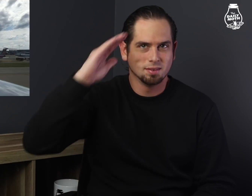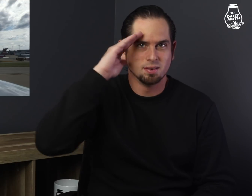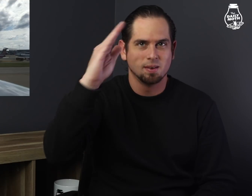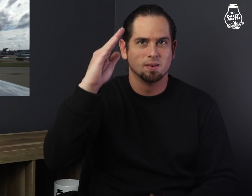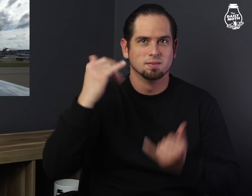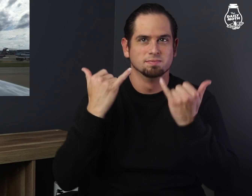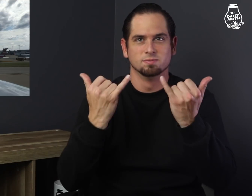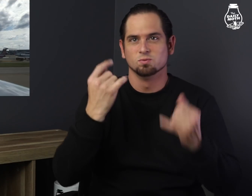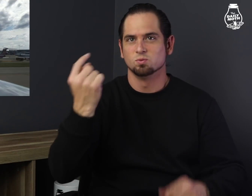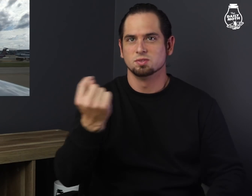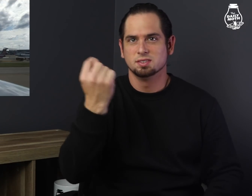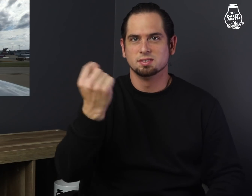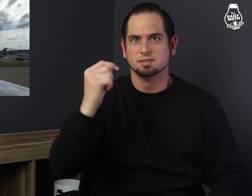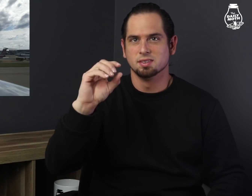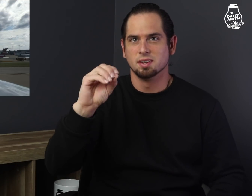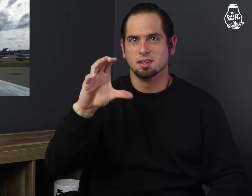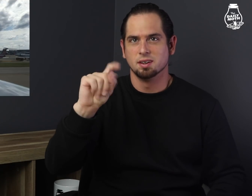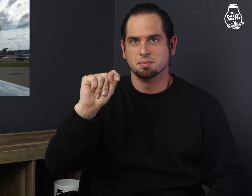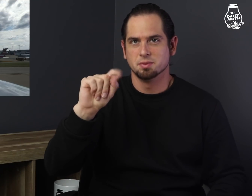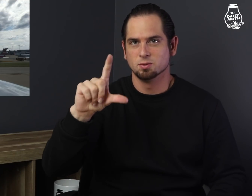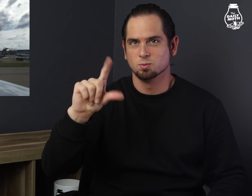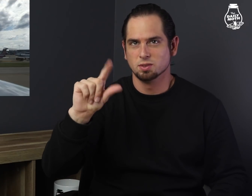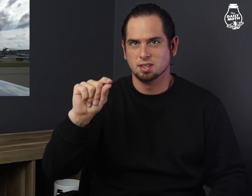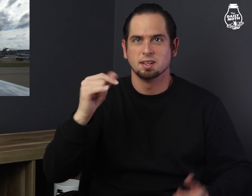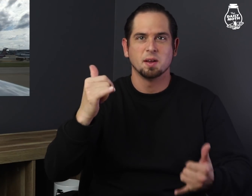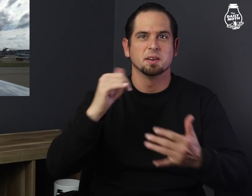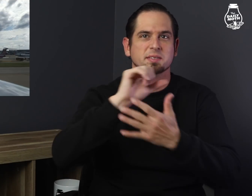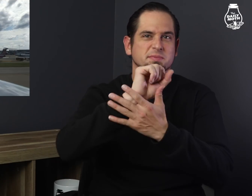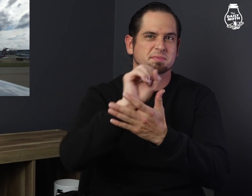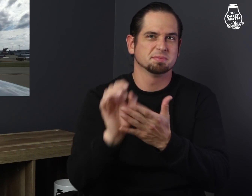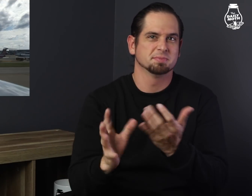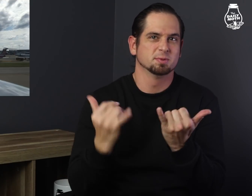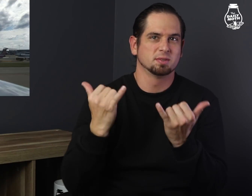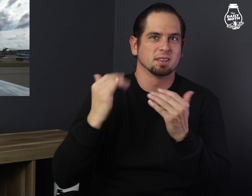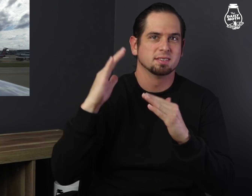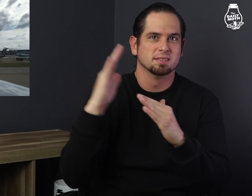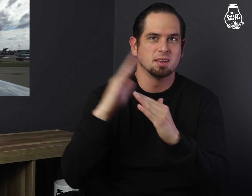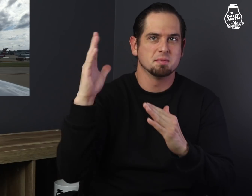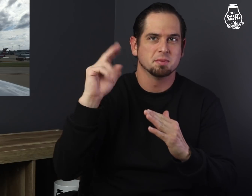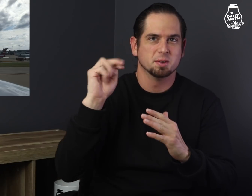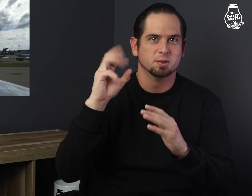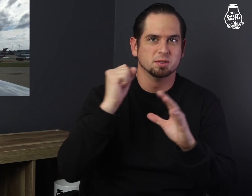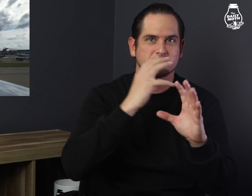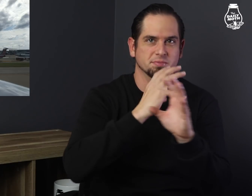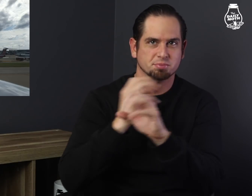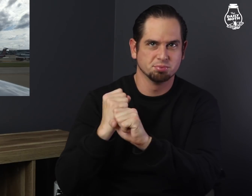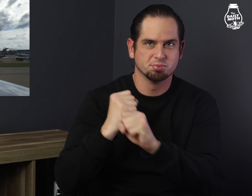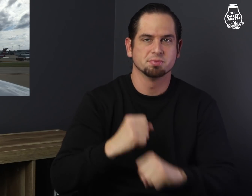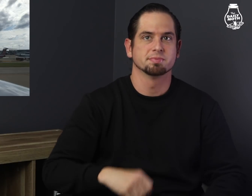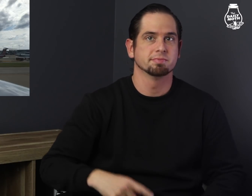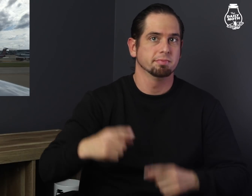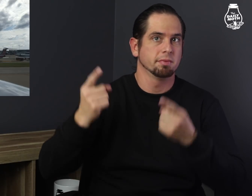Hello, it is Tuesday, October 20. Here are today's top news briefs.